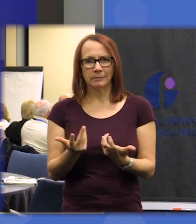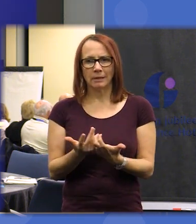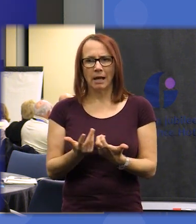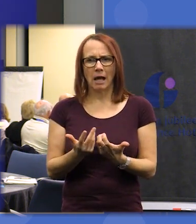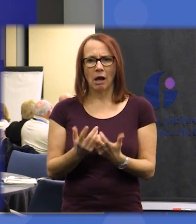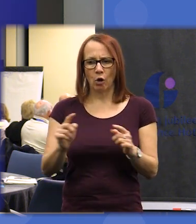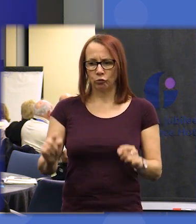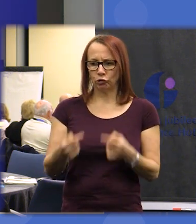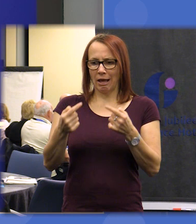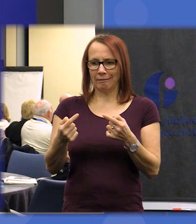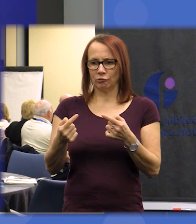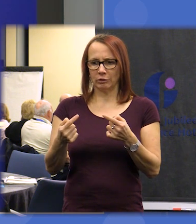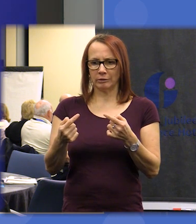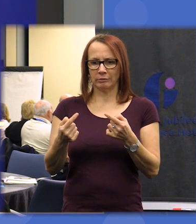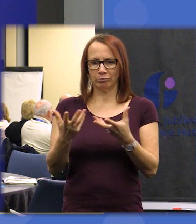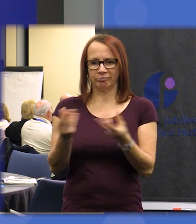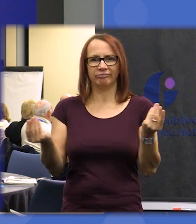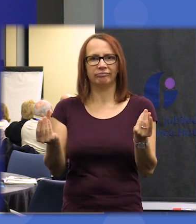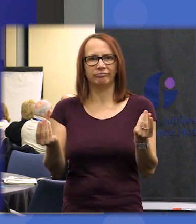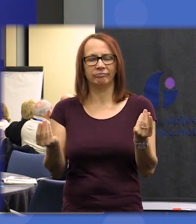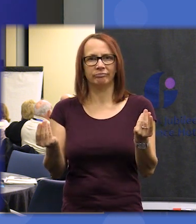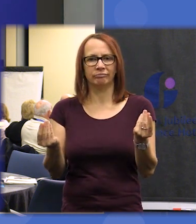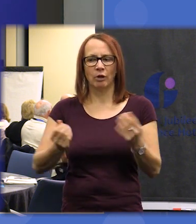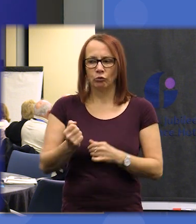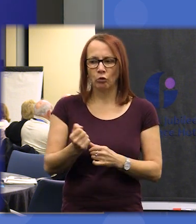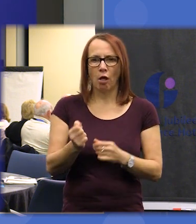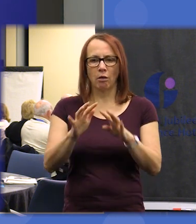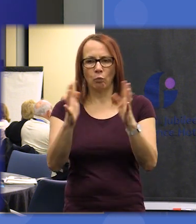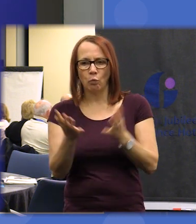faced by Scotland and the world including as the results of brexit and